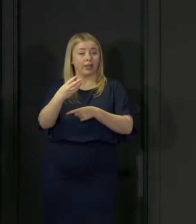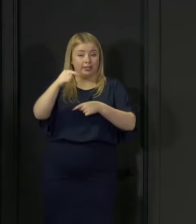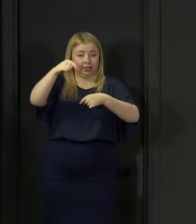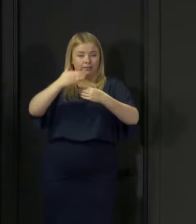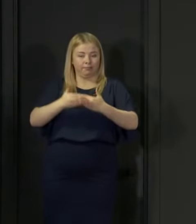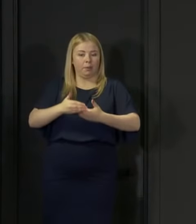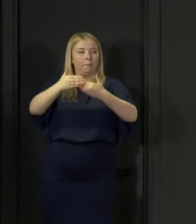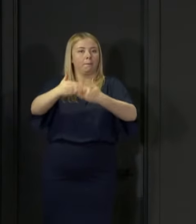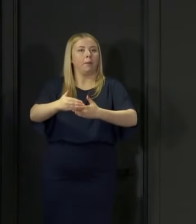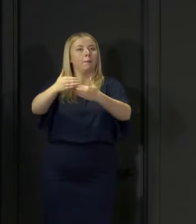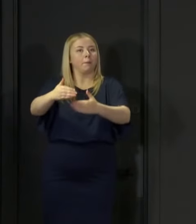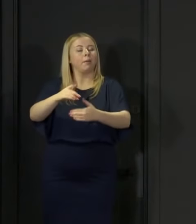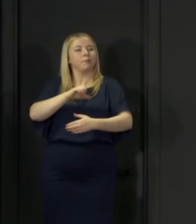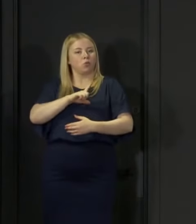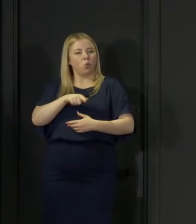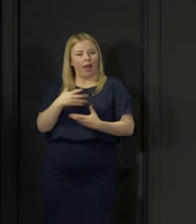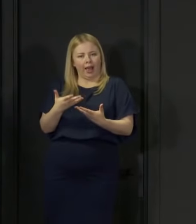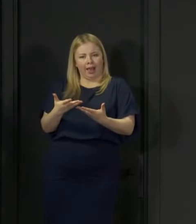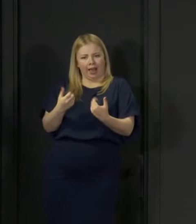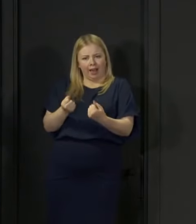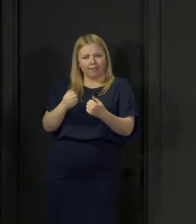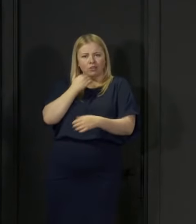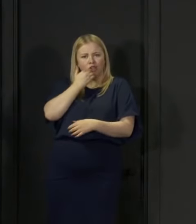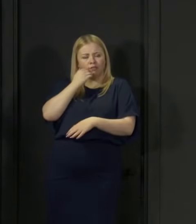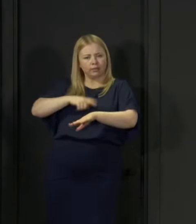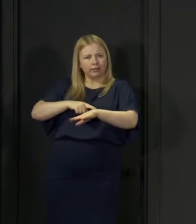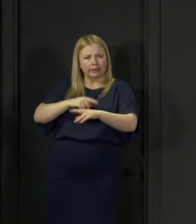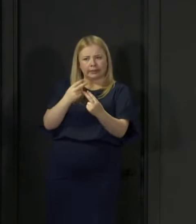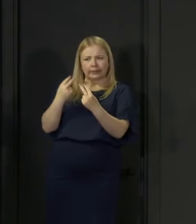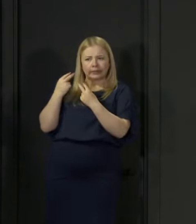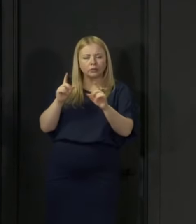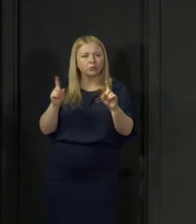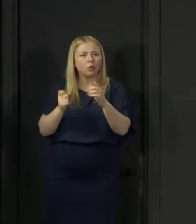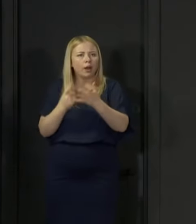At this point, of course, as we come further out of lockdown, the risks are heightened